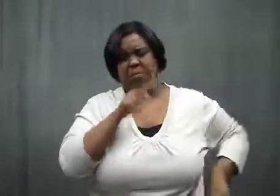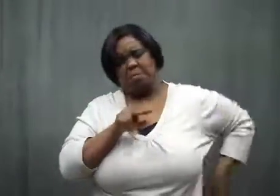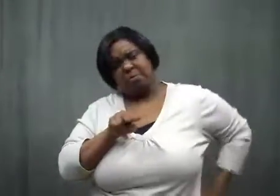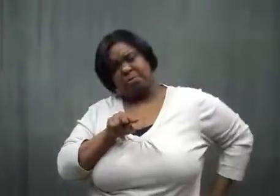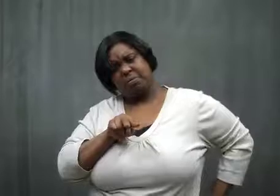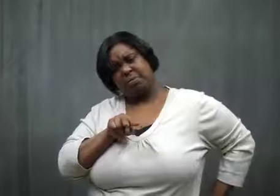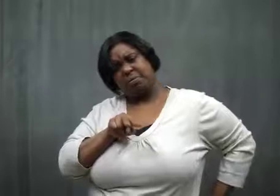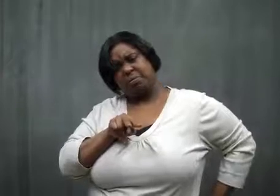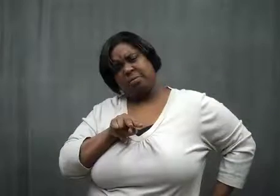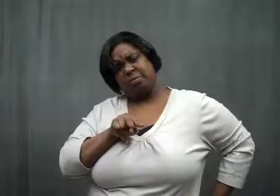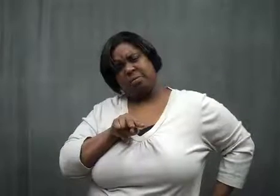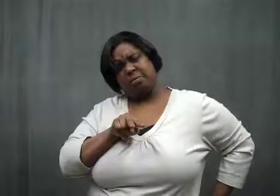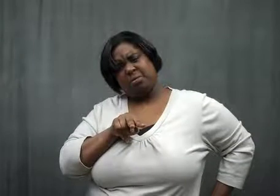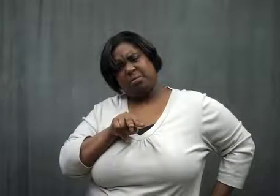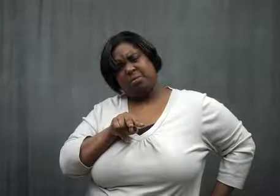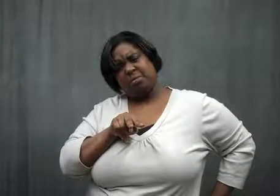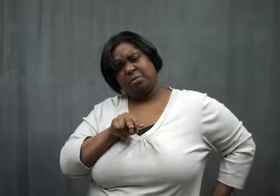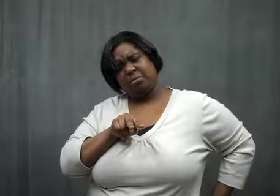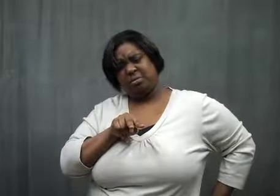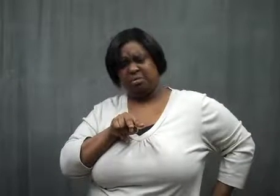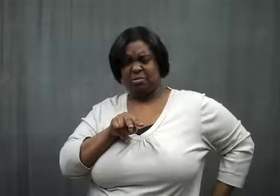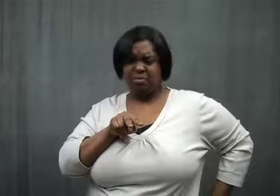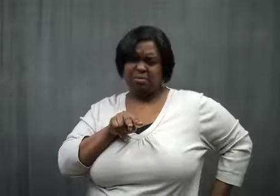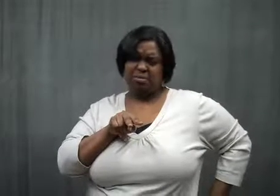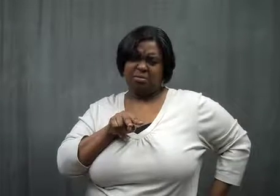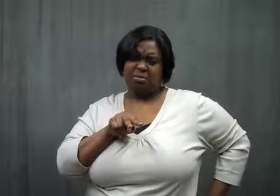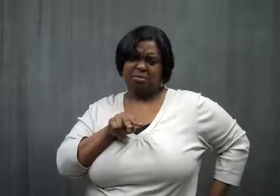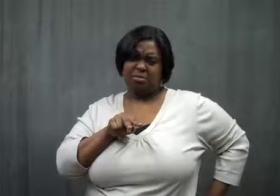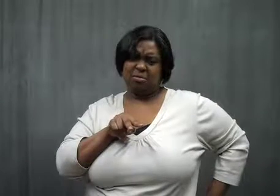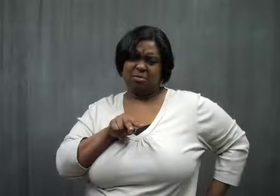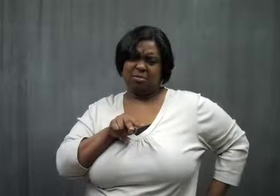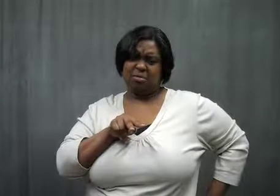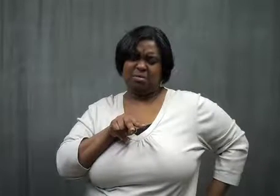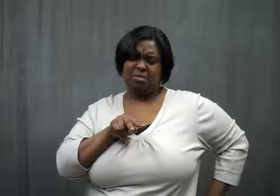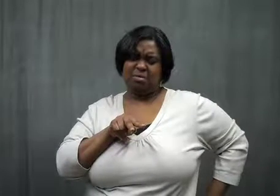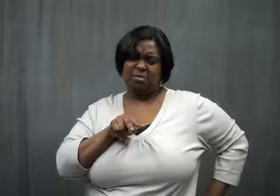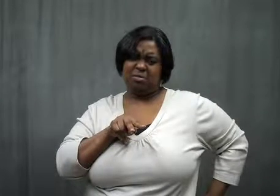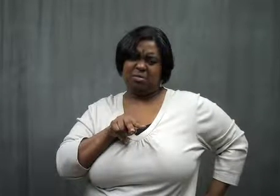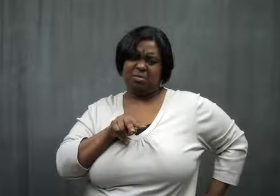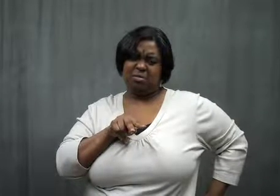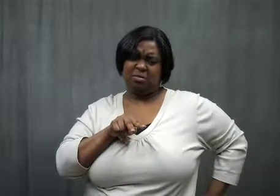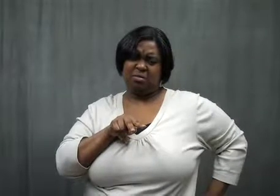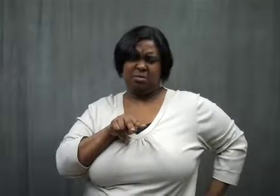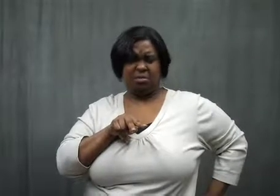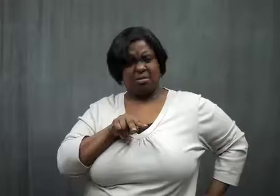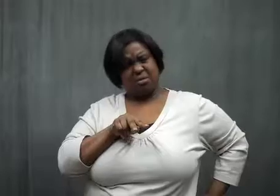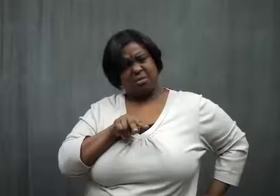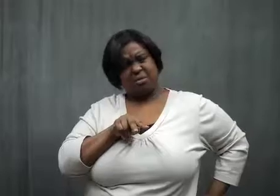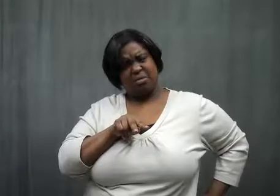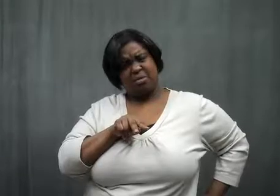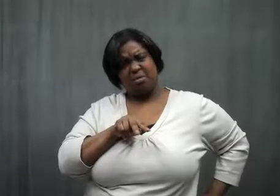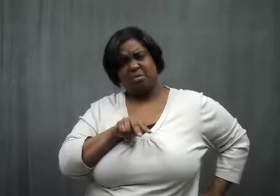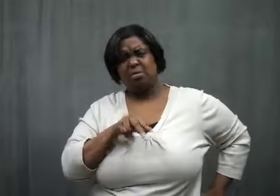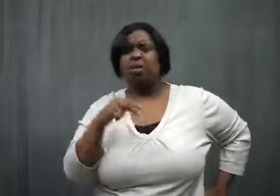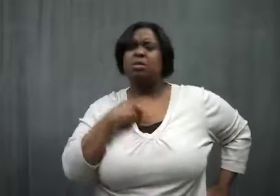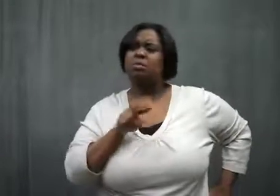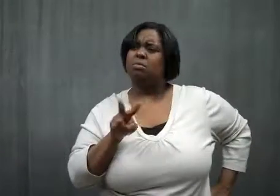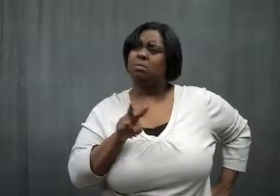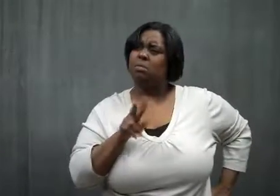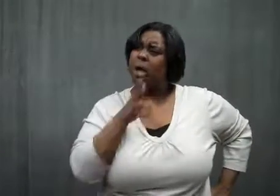My mother looked very puzzled. I said, "Mom, what's wrong?"